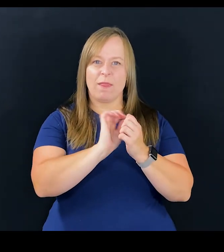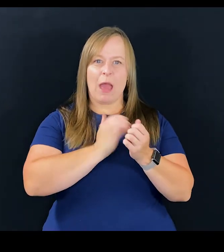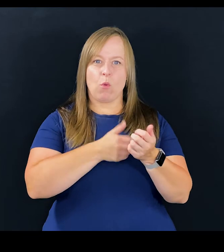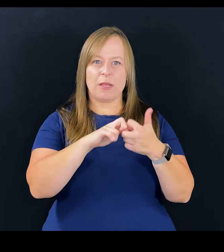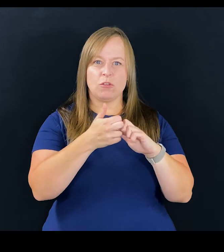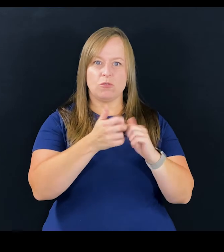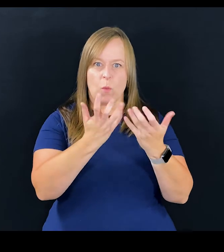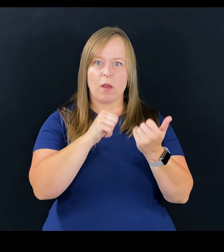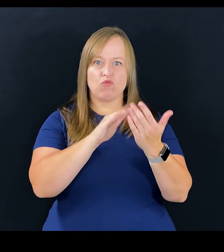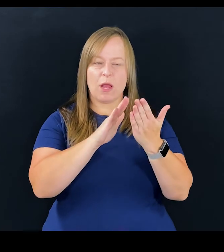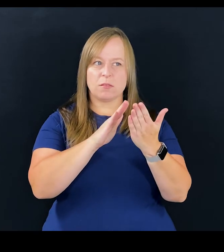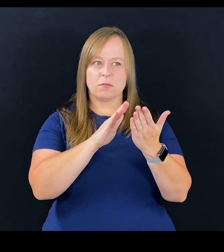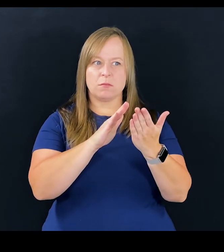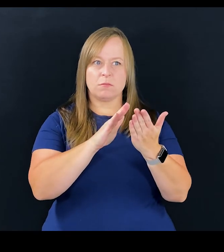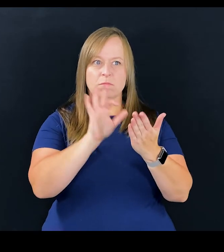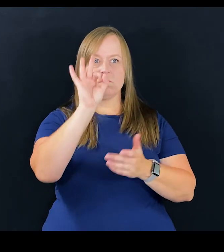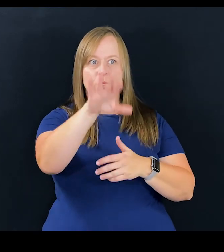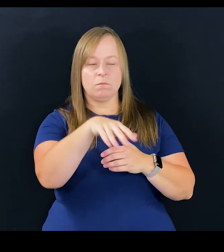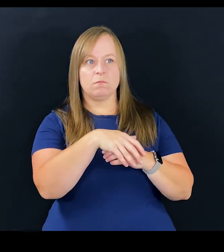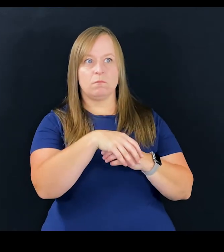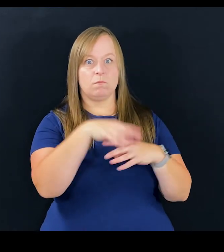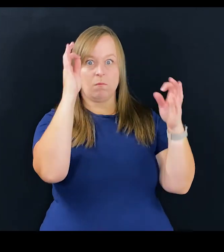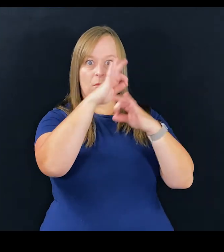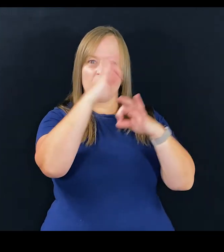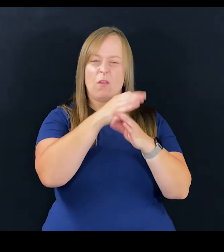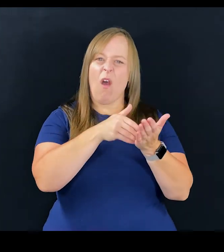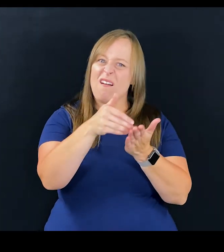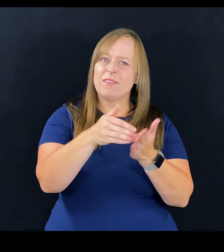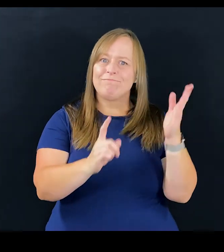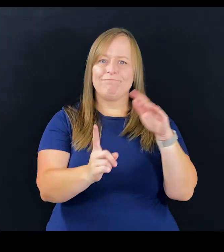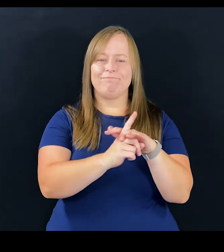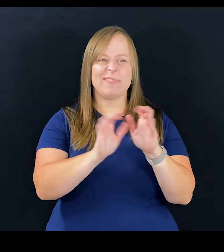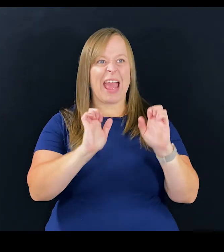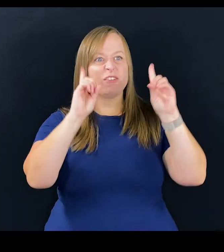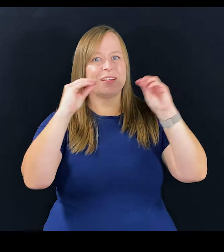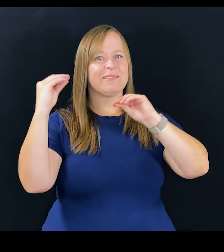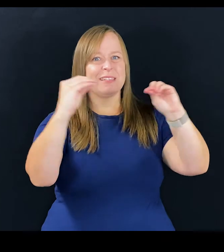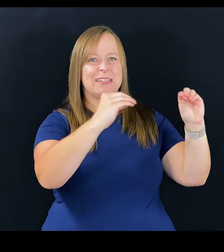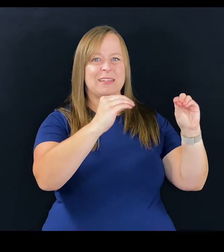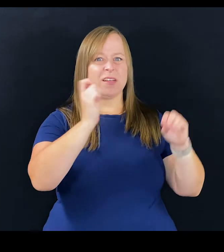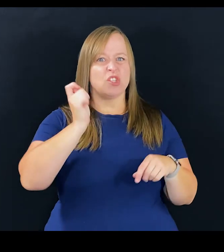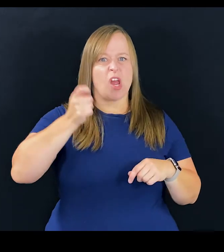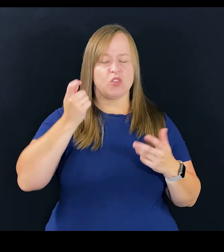that we want to address. And I feel like we are often educating a judiciary